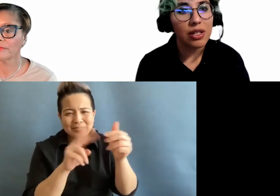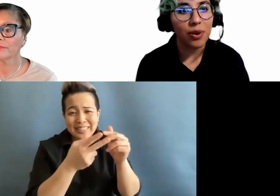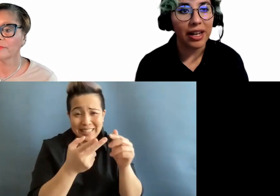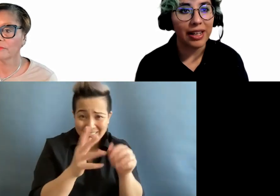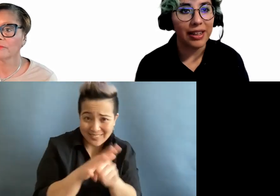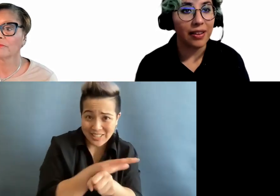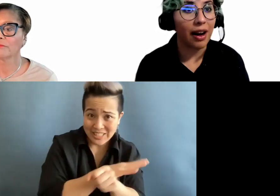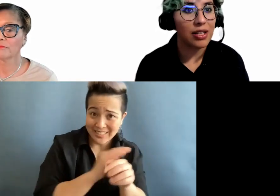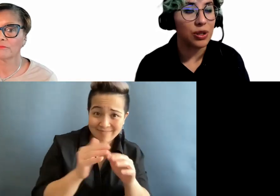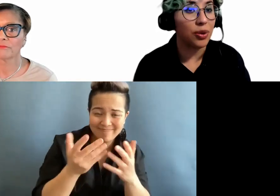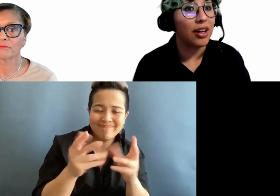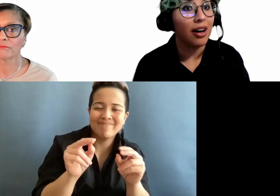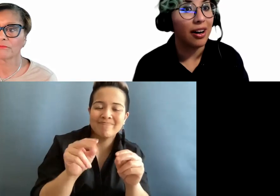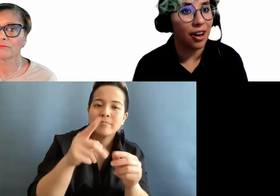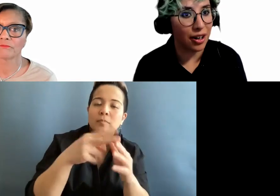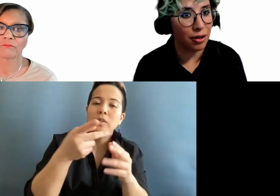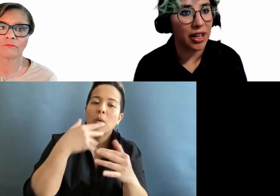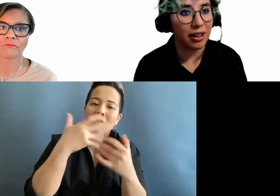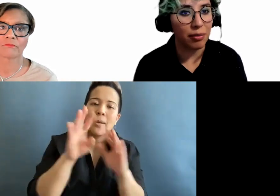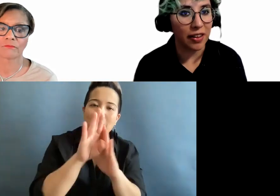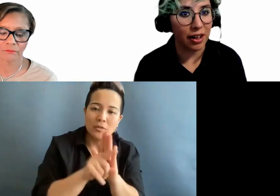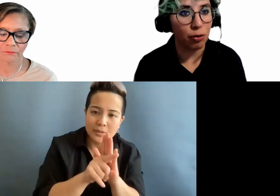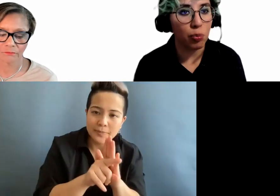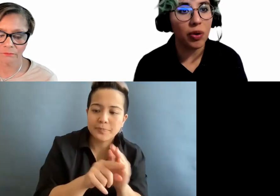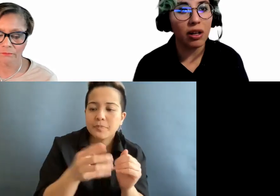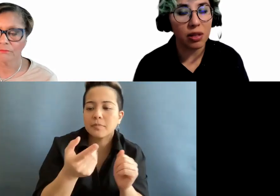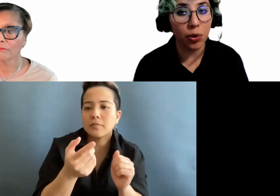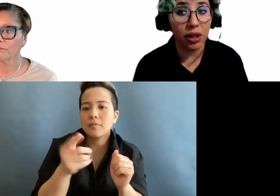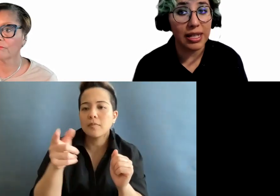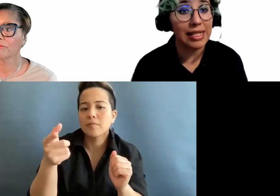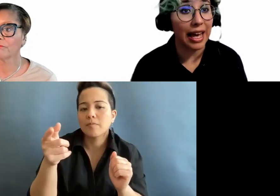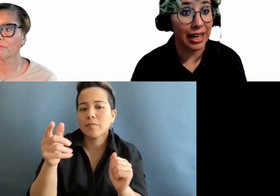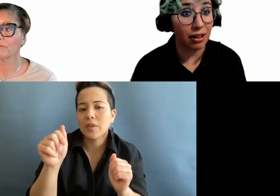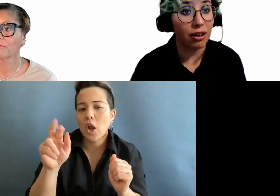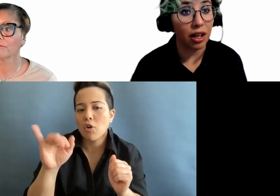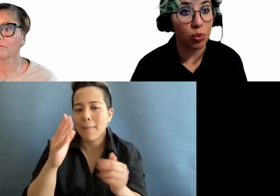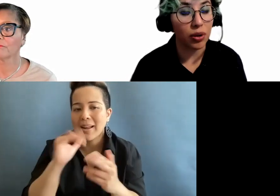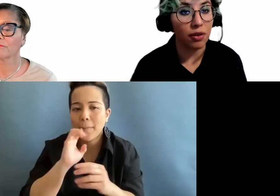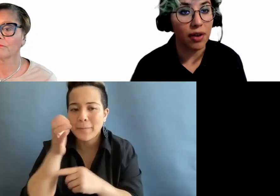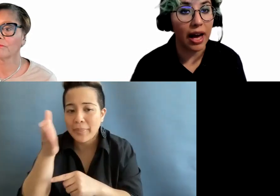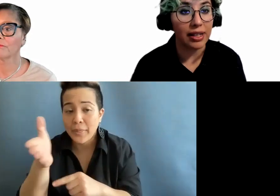So anything that has to do with ARIA might not be there. Some overlays can, are capable, of adding